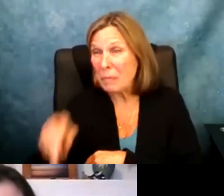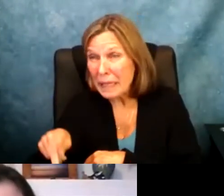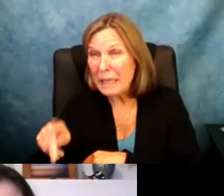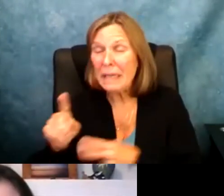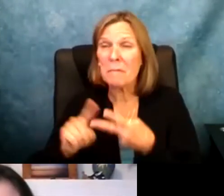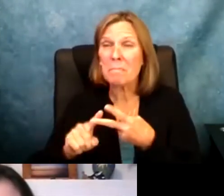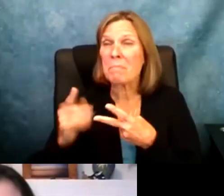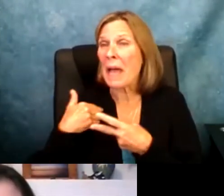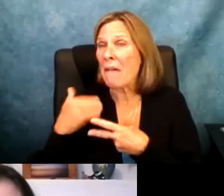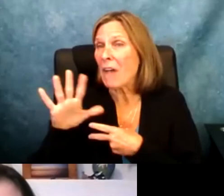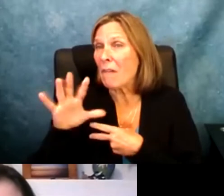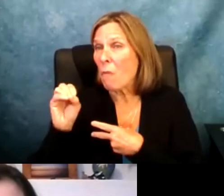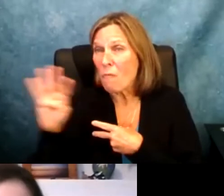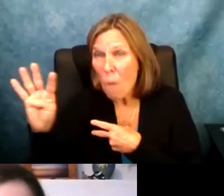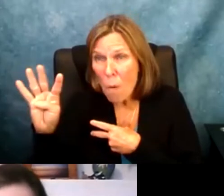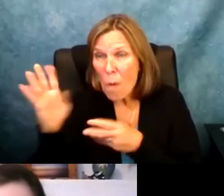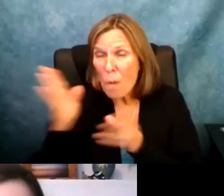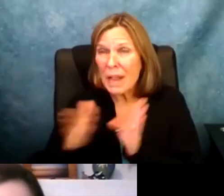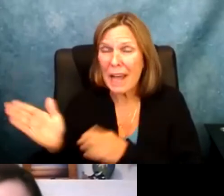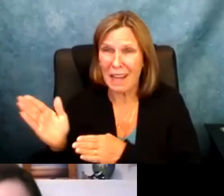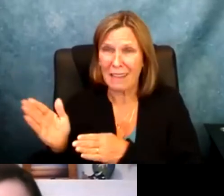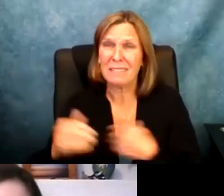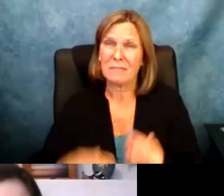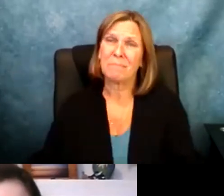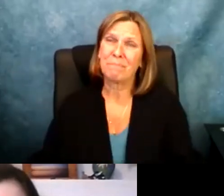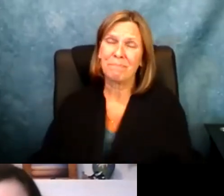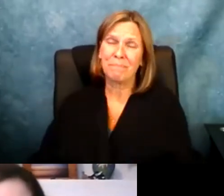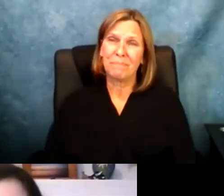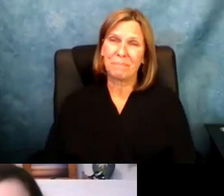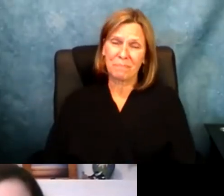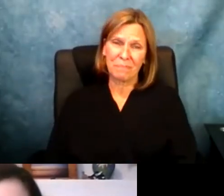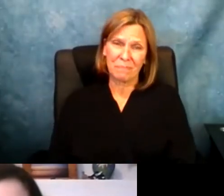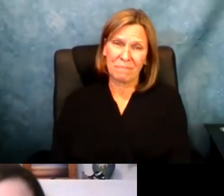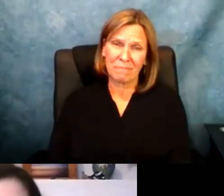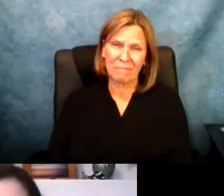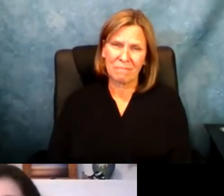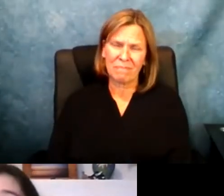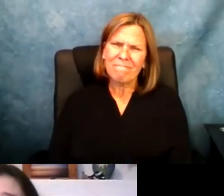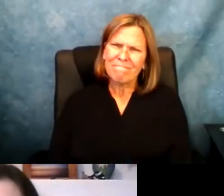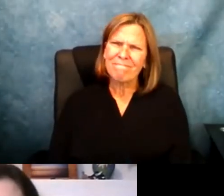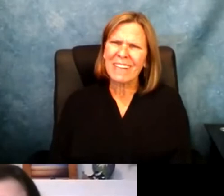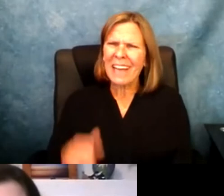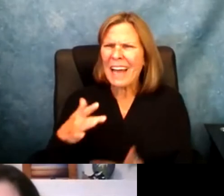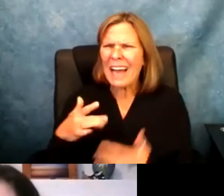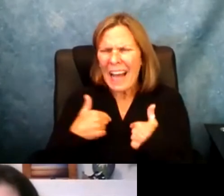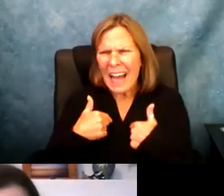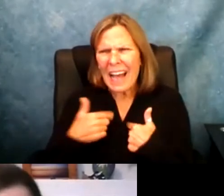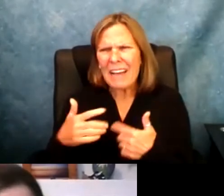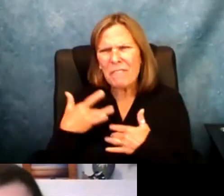on an IEP and 504 plan.